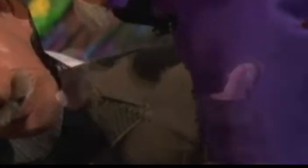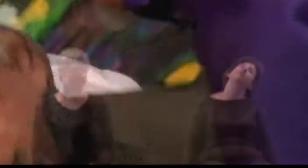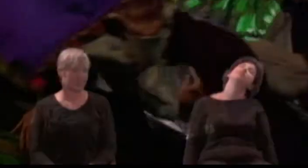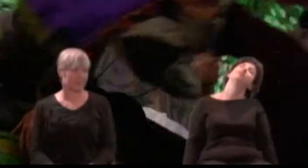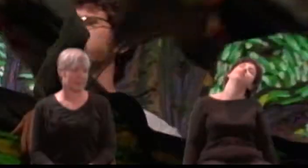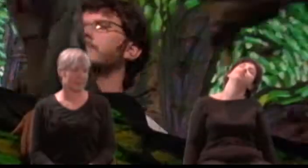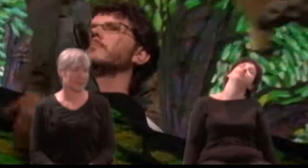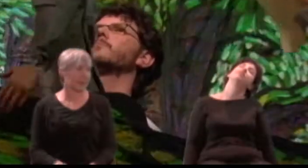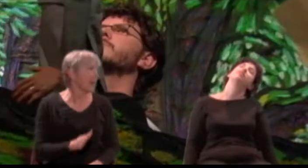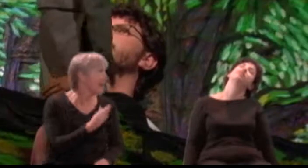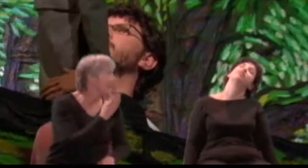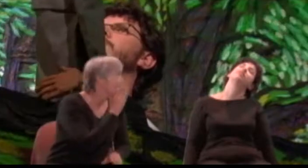Die.